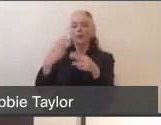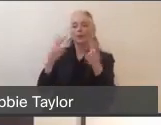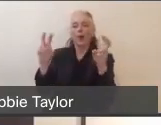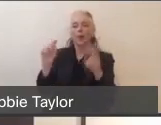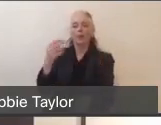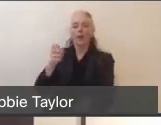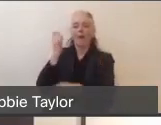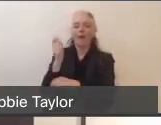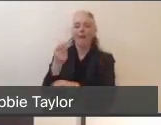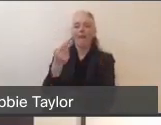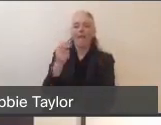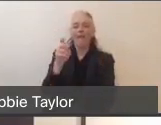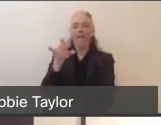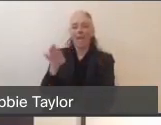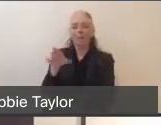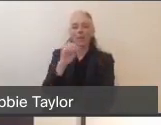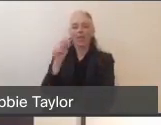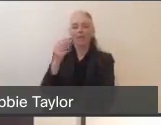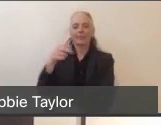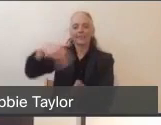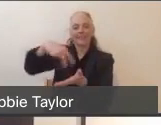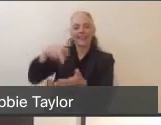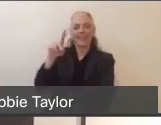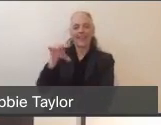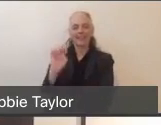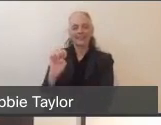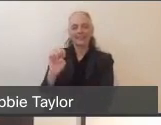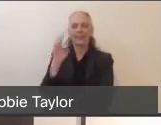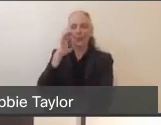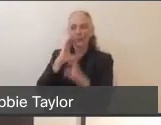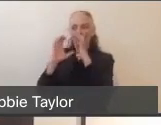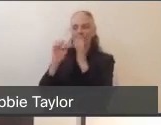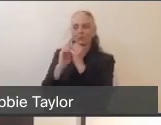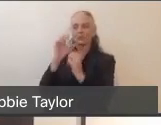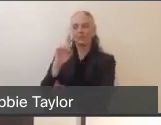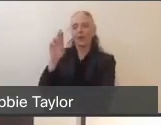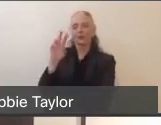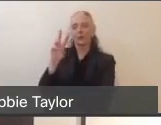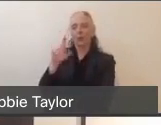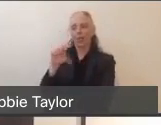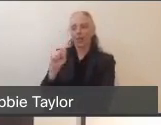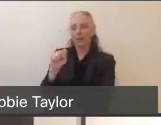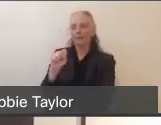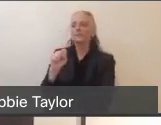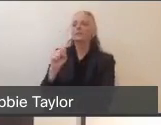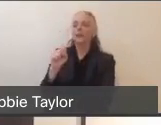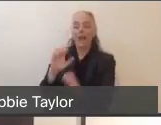and I know in some communications with Dr. Willis today, he referenced this, and how we're getting to the dance part of this.